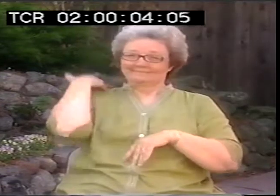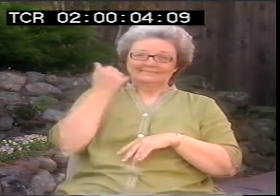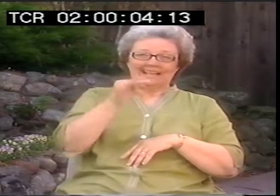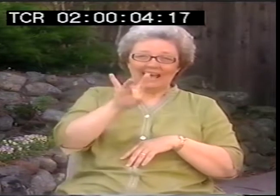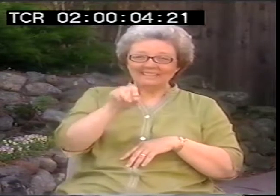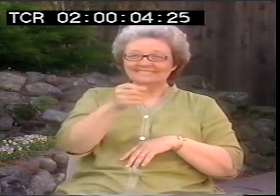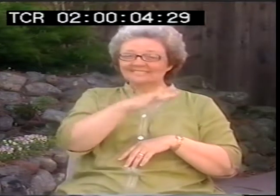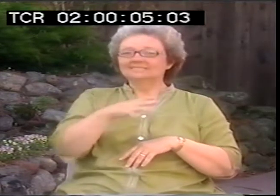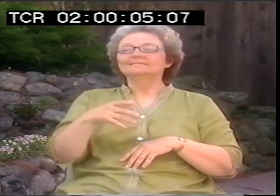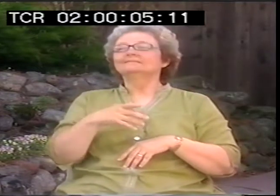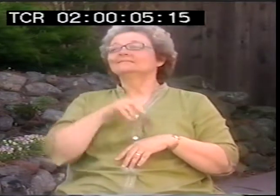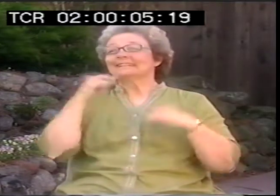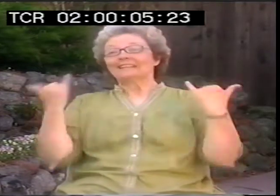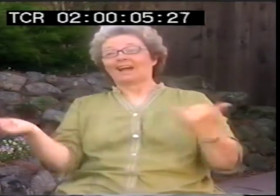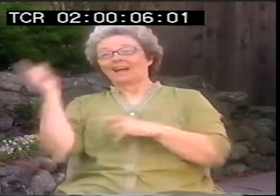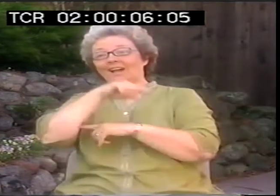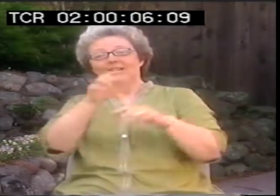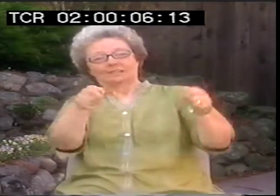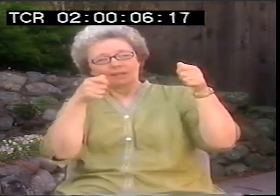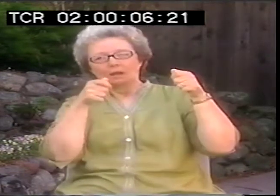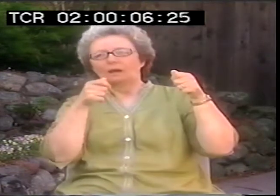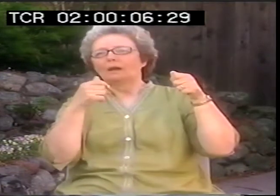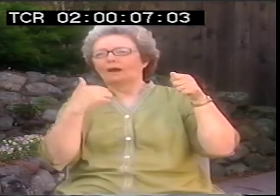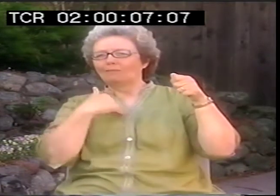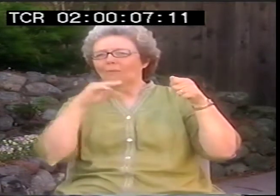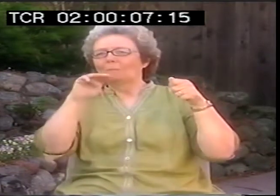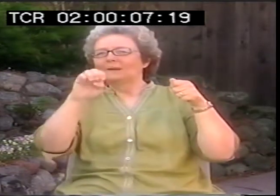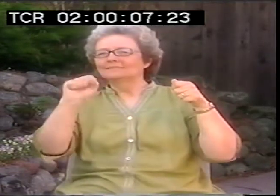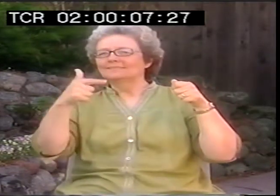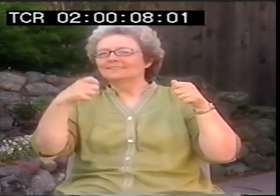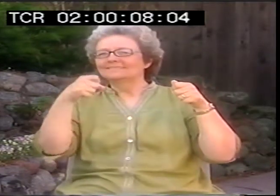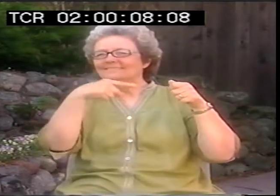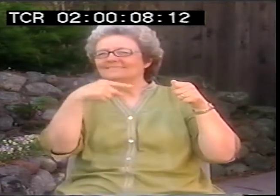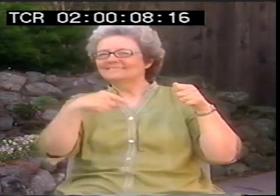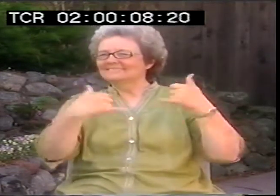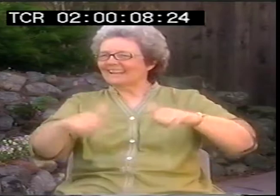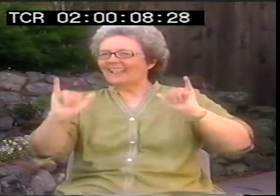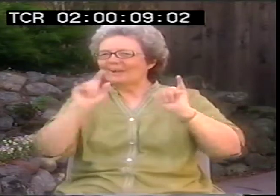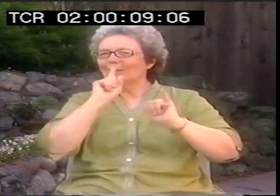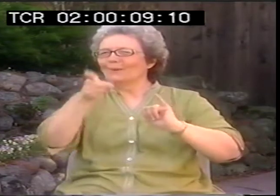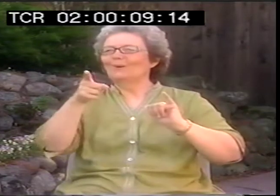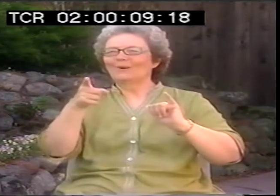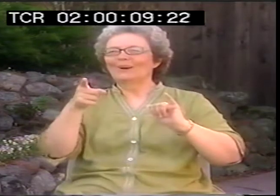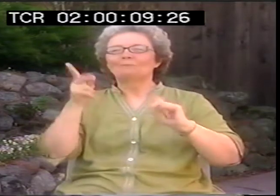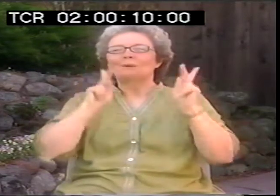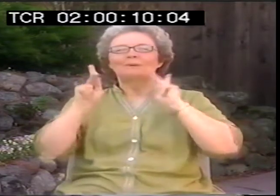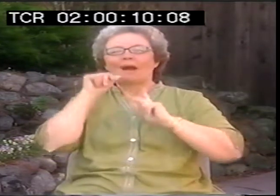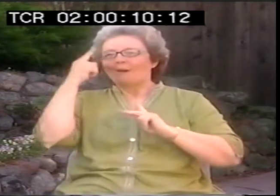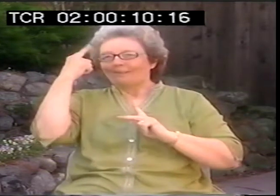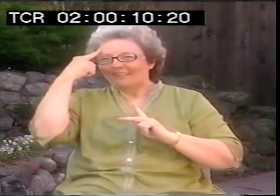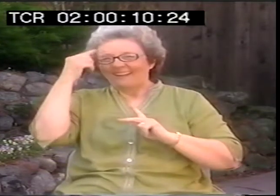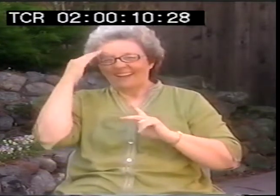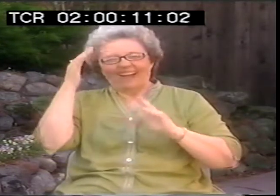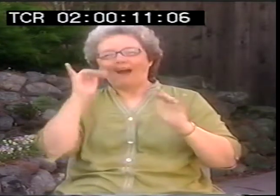Many of my poems were created in the '80s, and now I look at them and I'll go, wow, there was a really strong message in these.